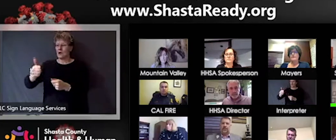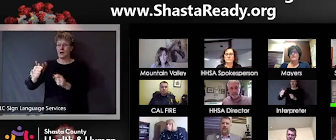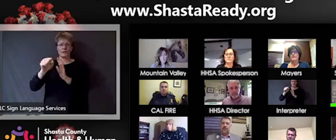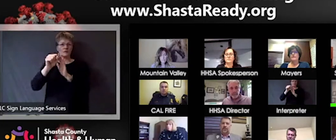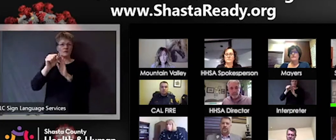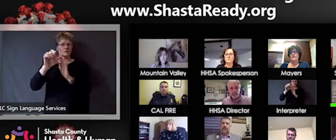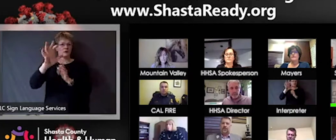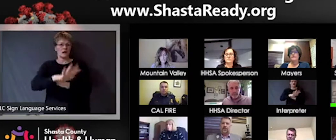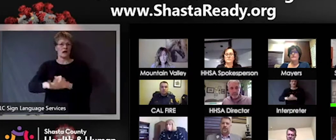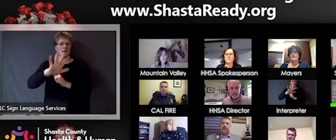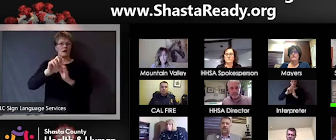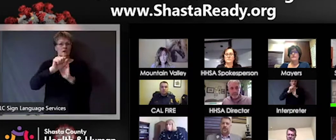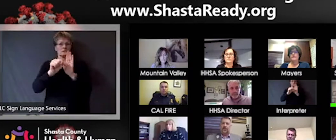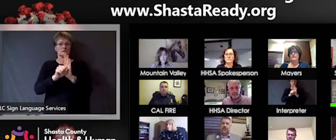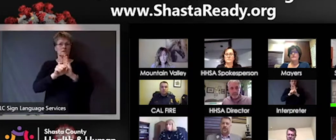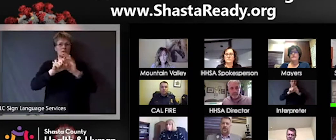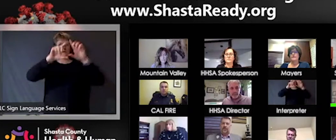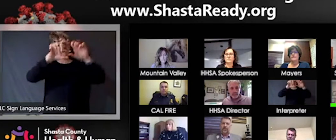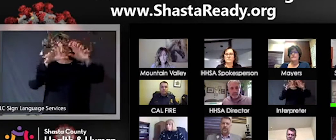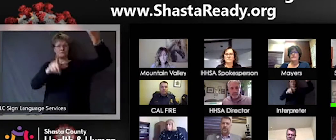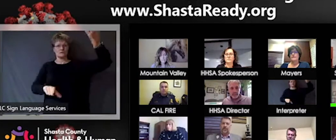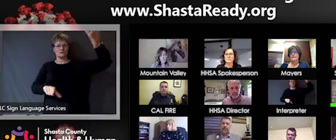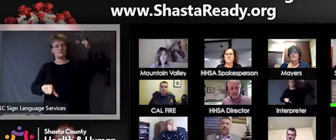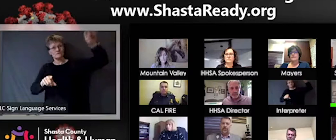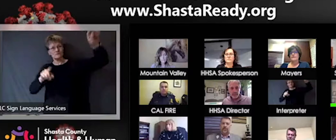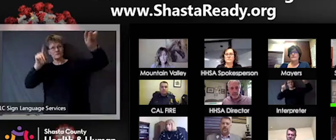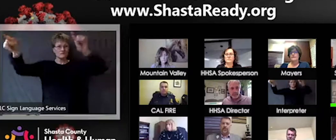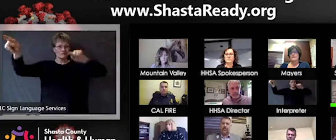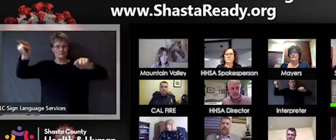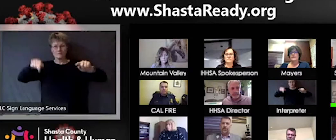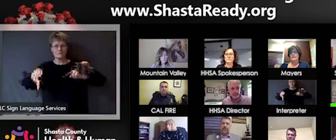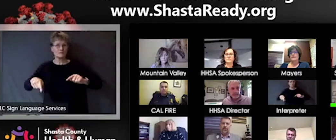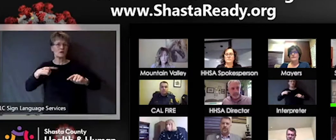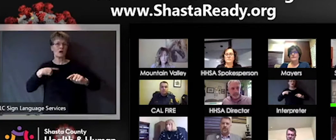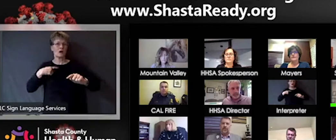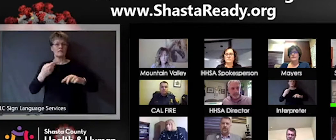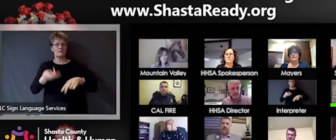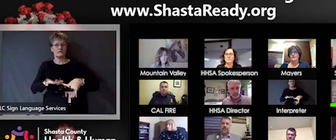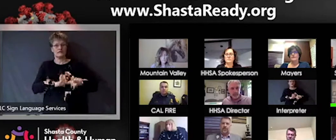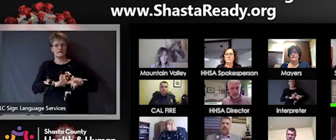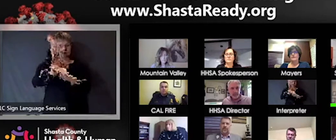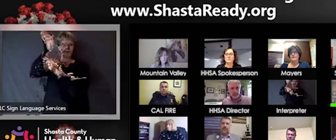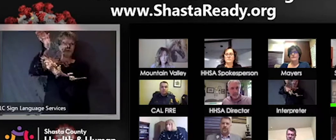continue those precautions and some of those strategies to limit contact with